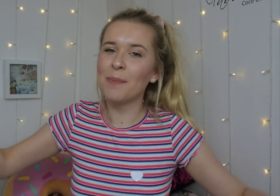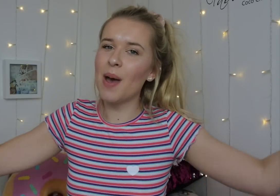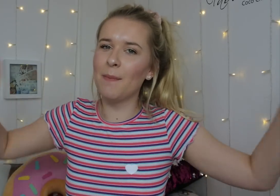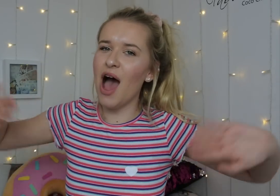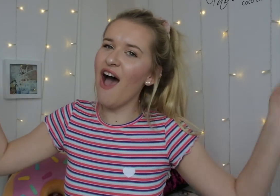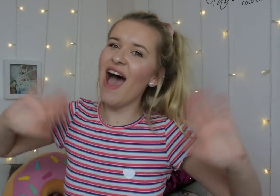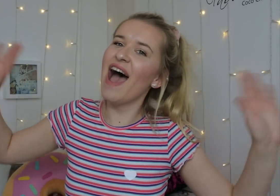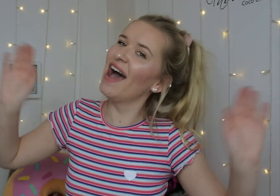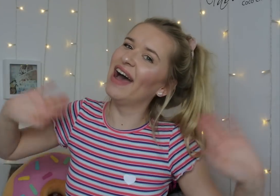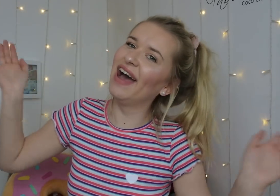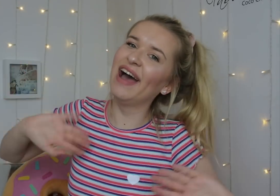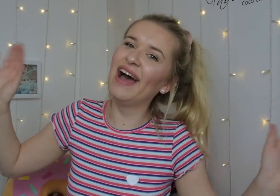Bye byeeee!